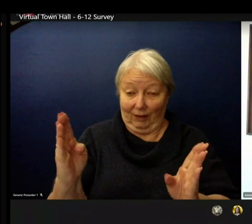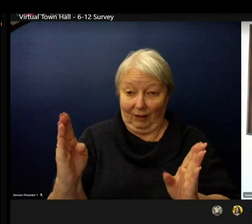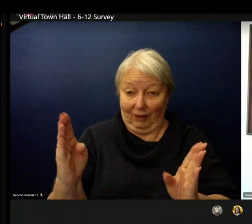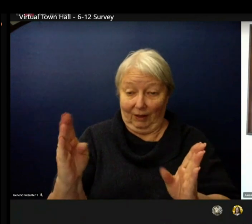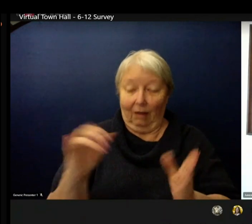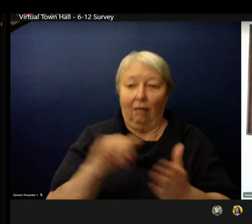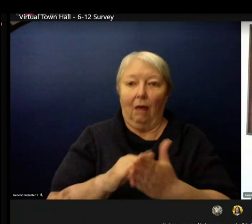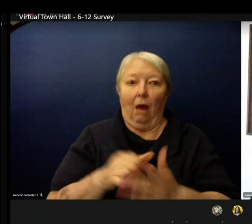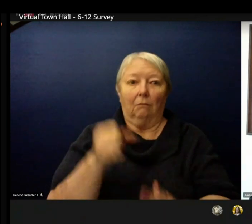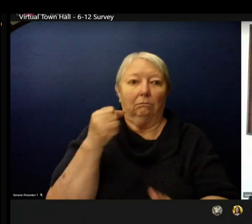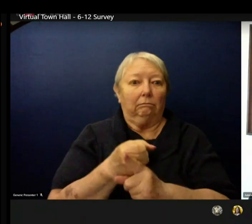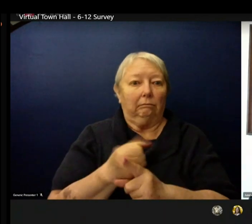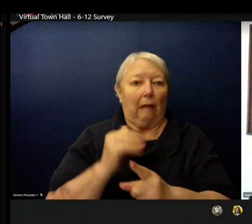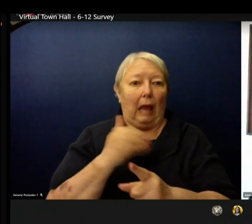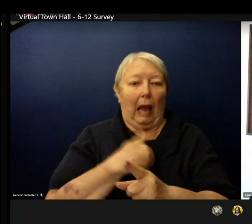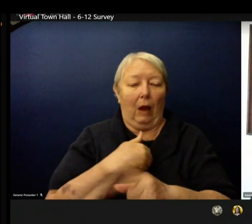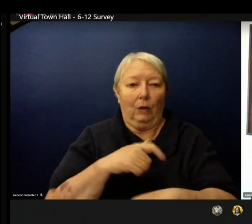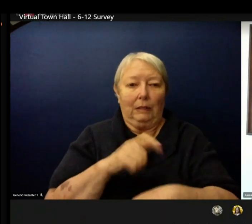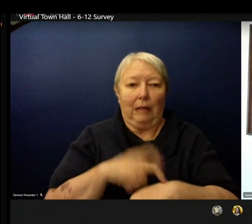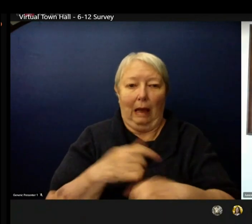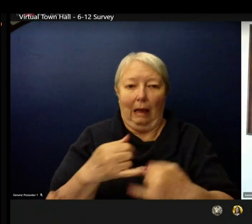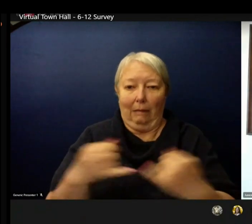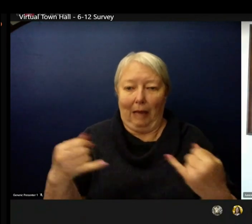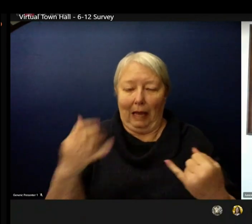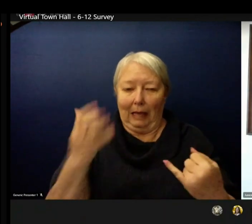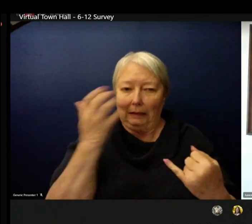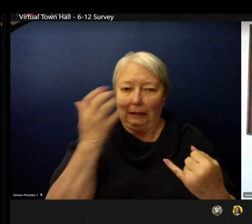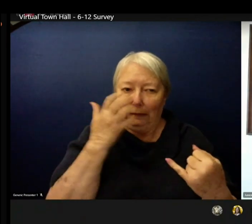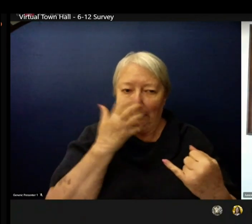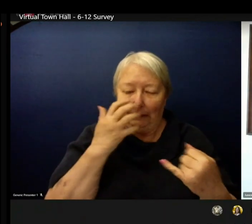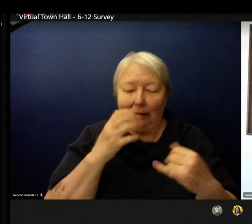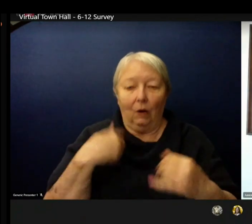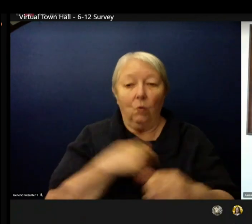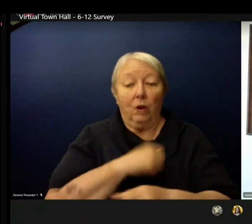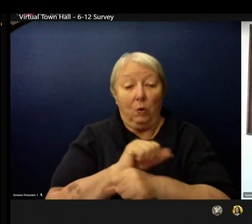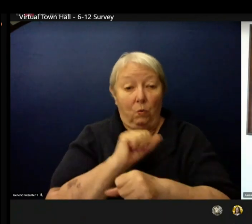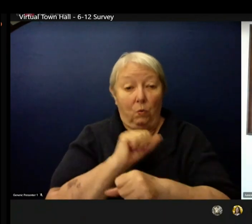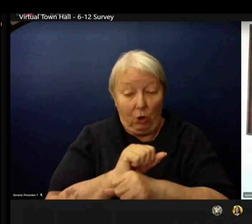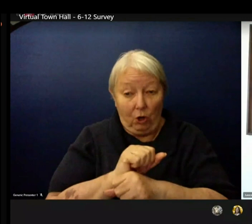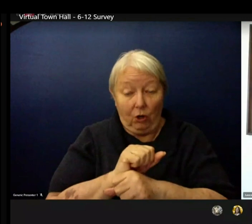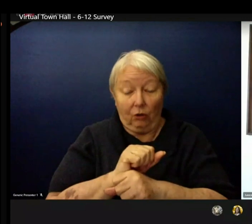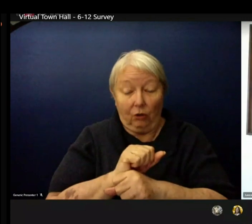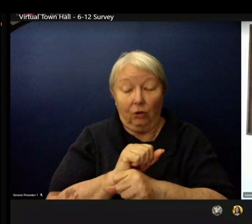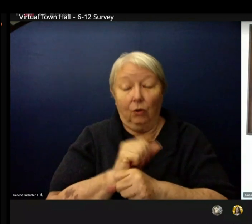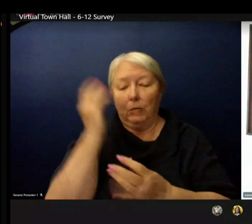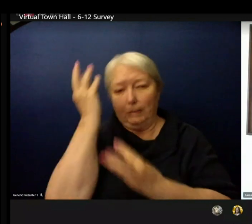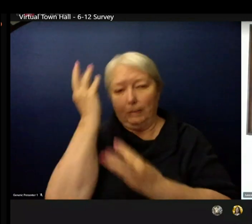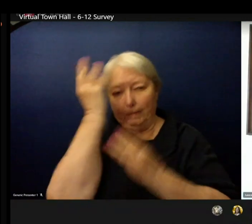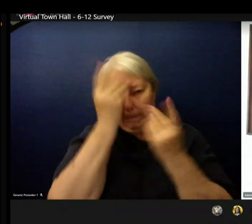We had been working in partnership with SEA to thoughtfully bring back students and staff safely.